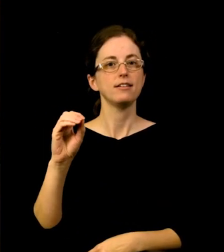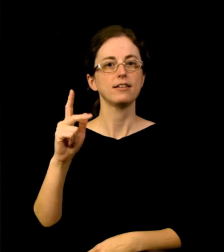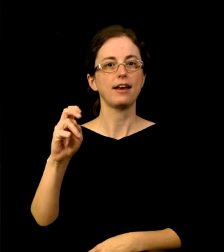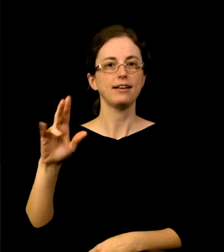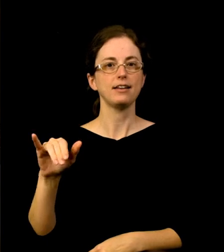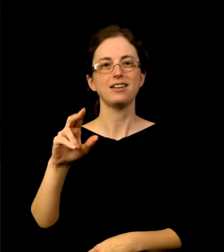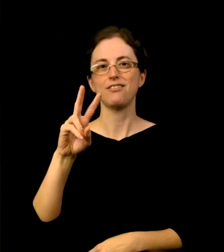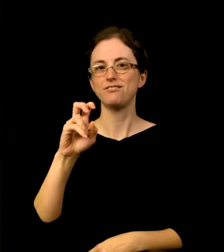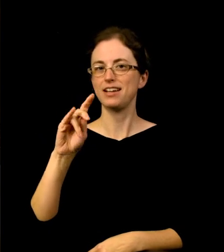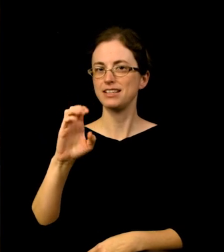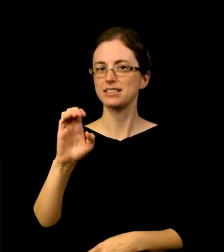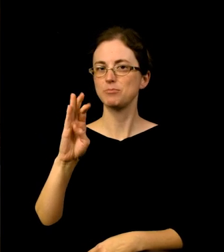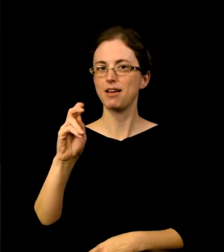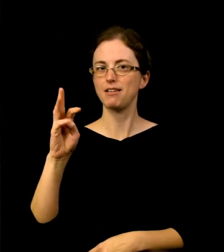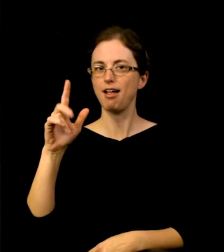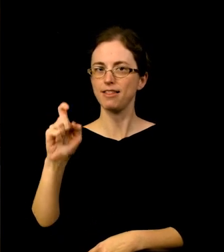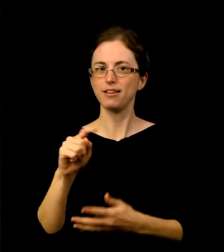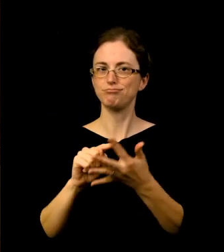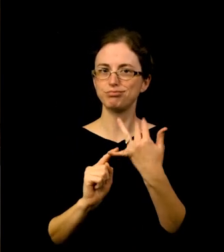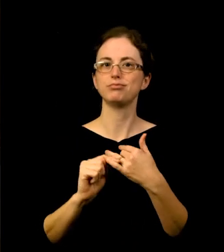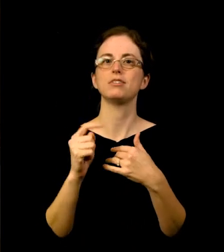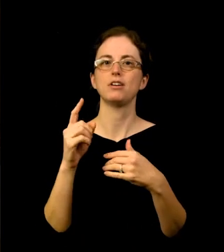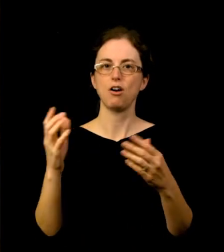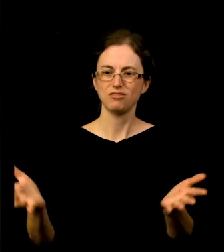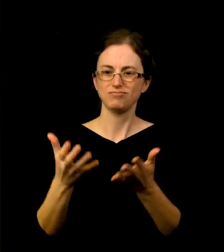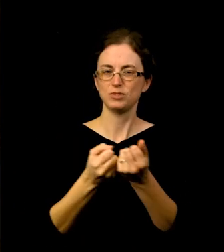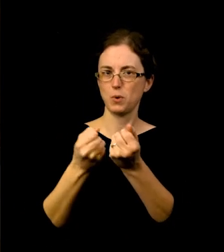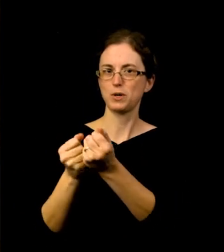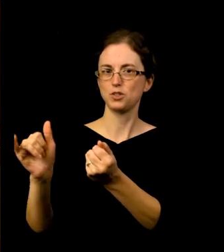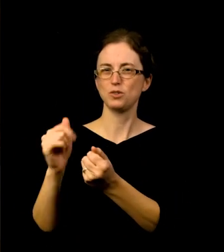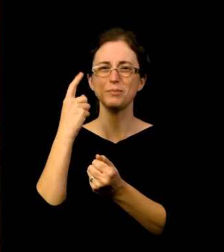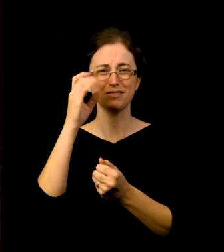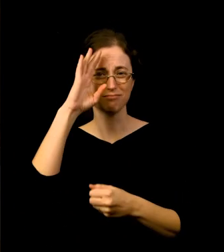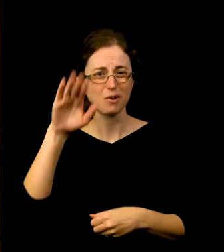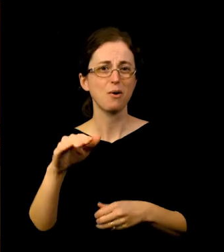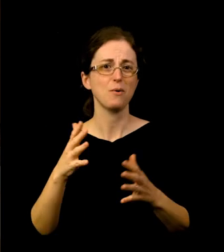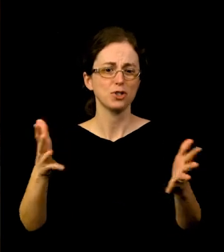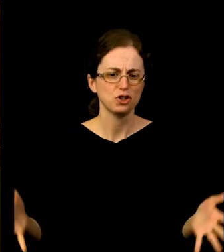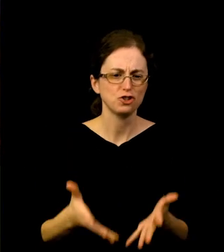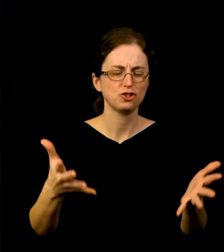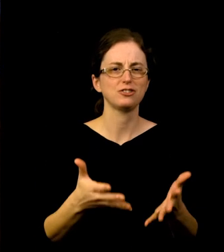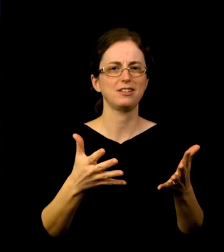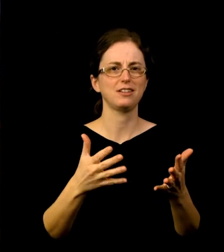Because nurturing artists is a major factor in the Film Center’s mission and we can’t wait to grow this program in the coming years.